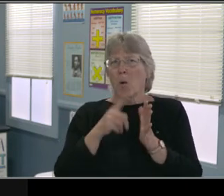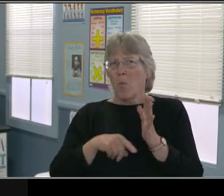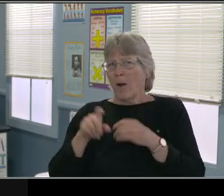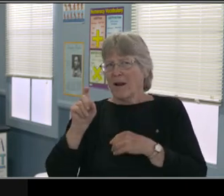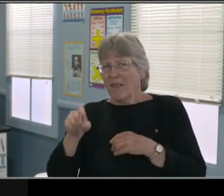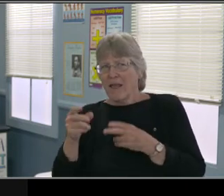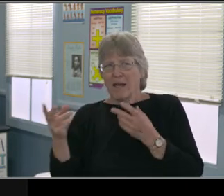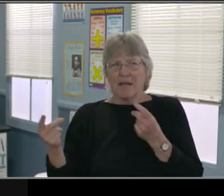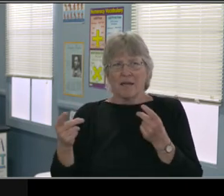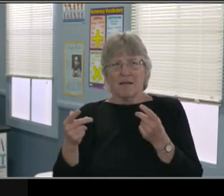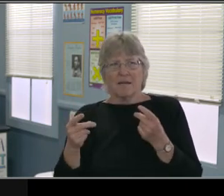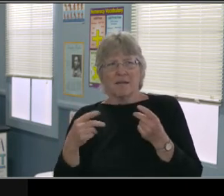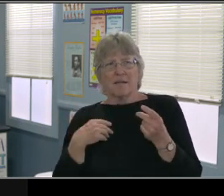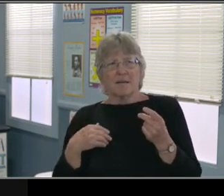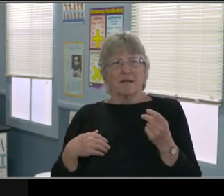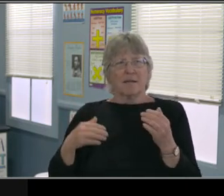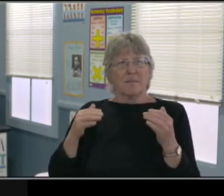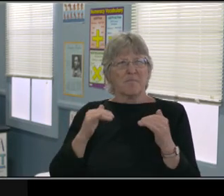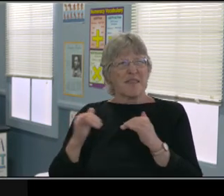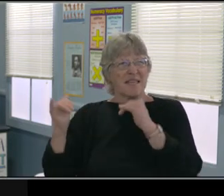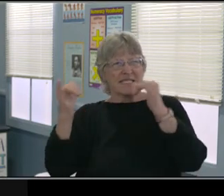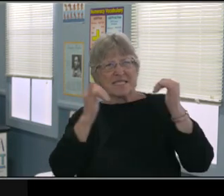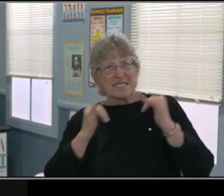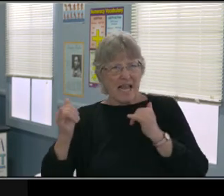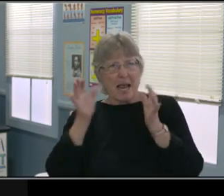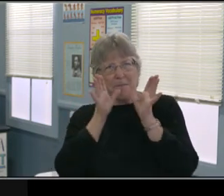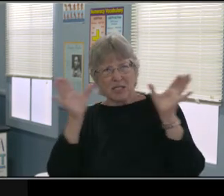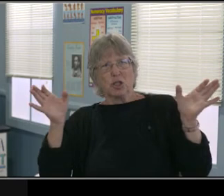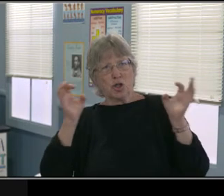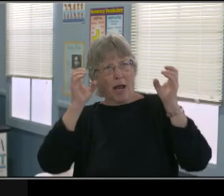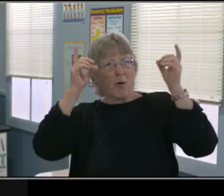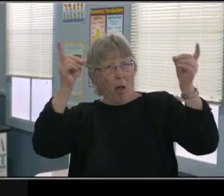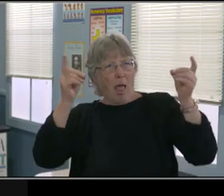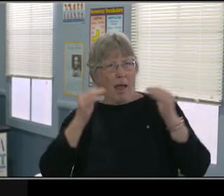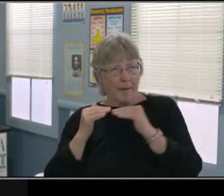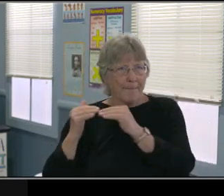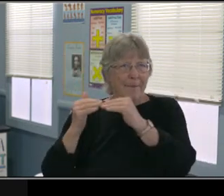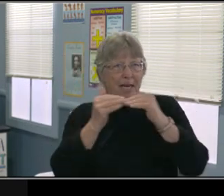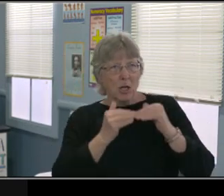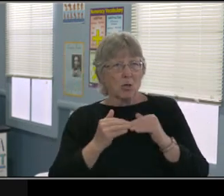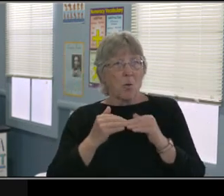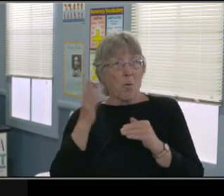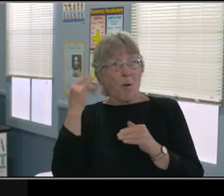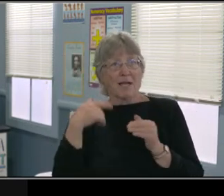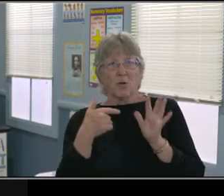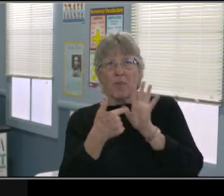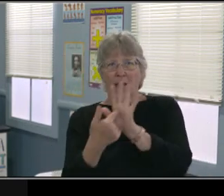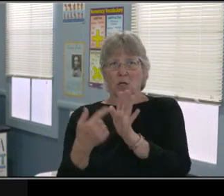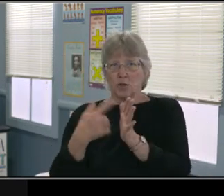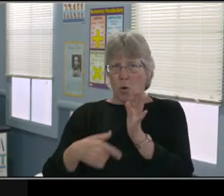from the bell to bell. It's a long time. Is my child able to do that?